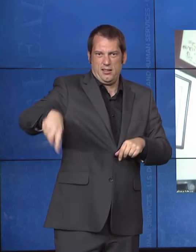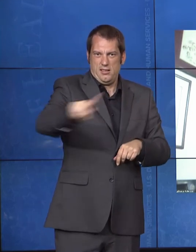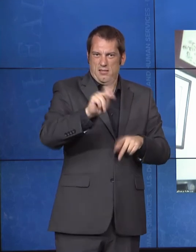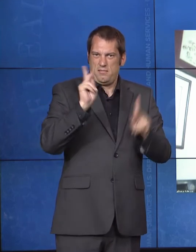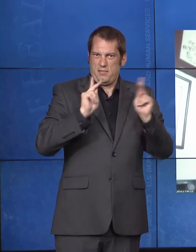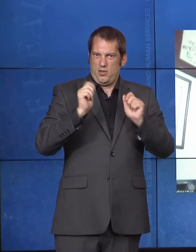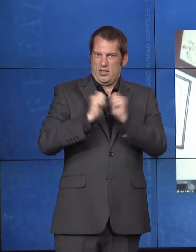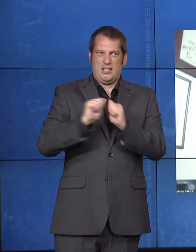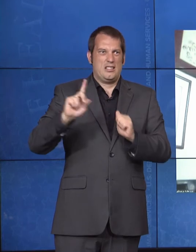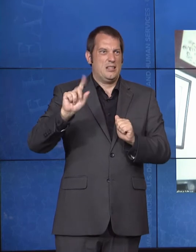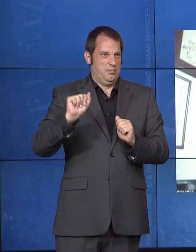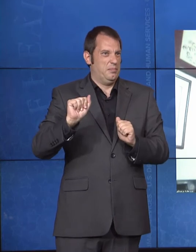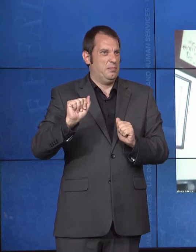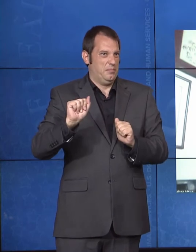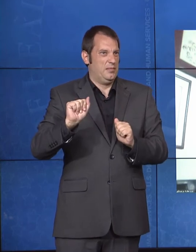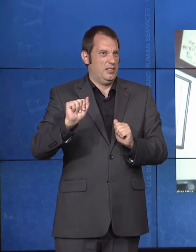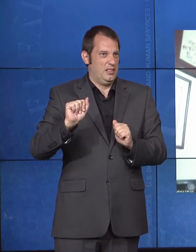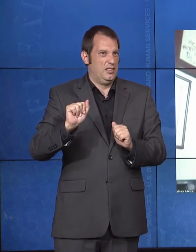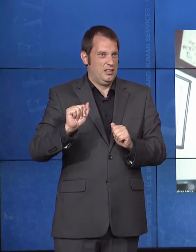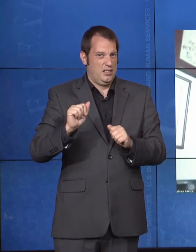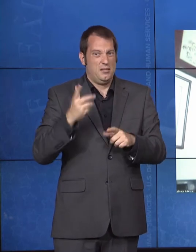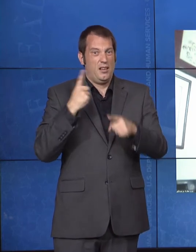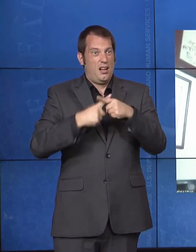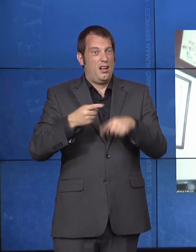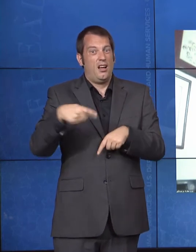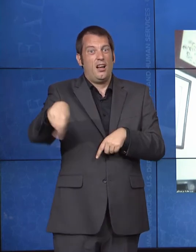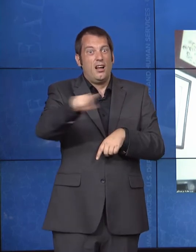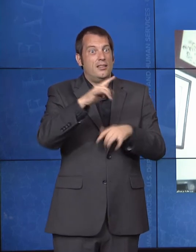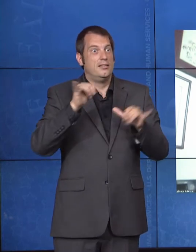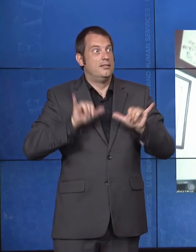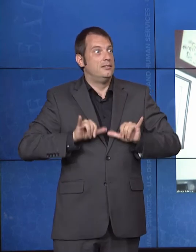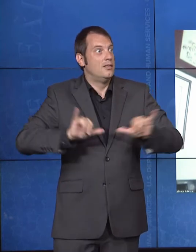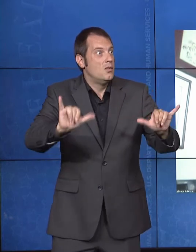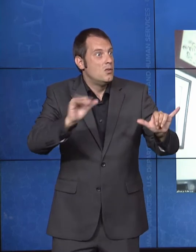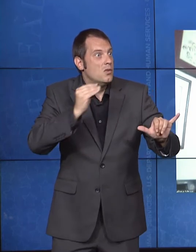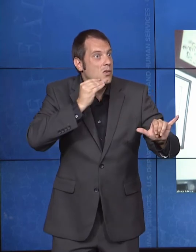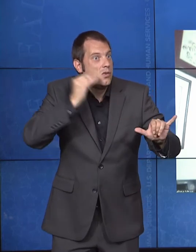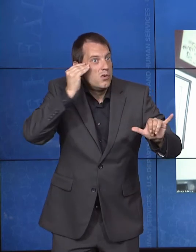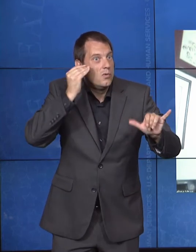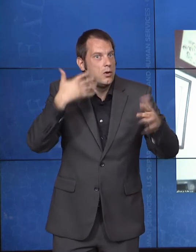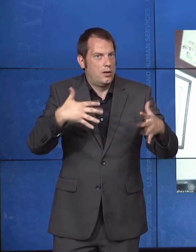Of course, like you said, at ACL, our commitment remains to help support people in every way